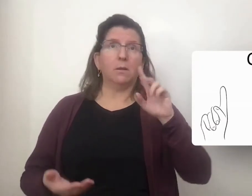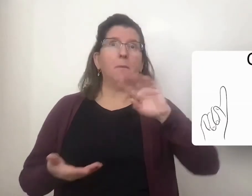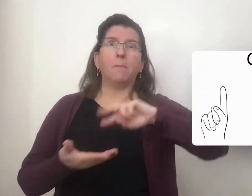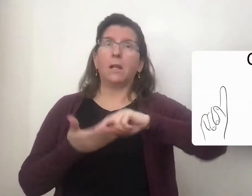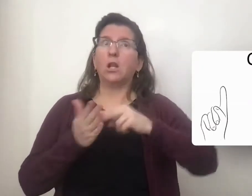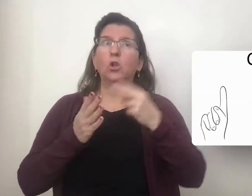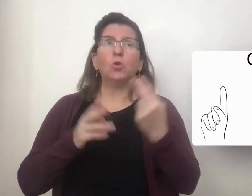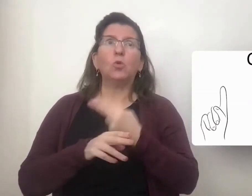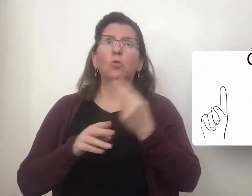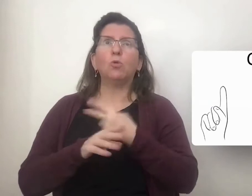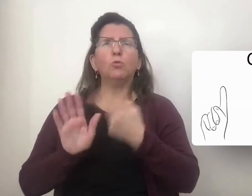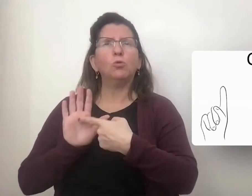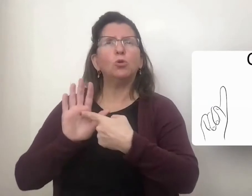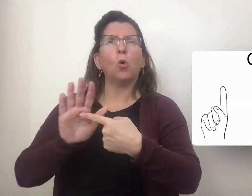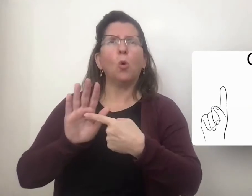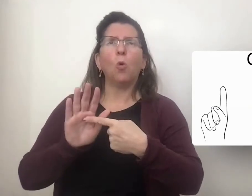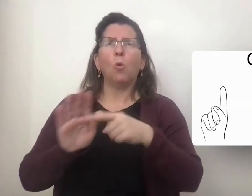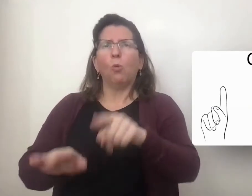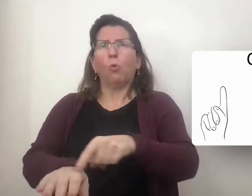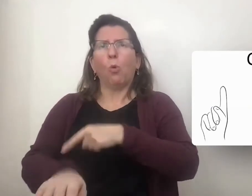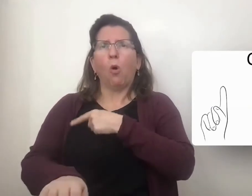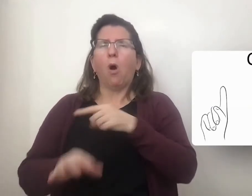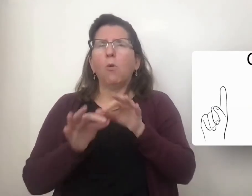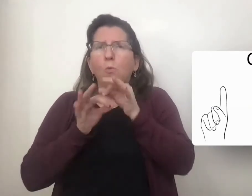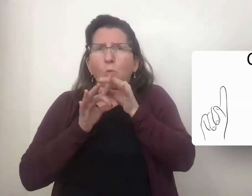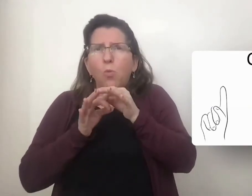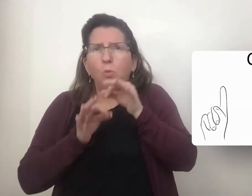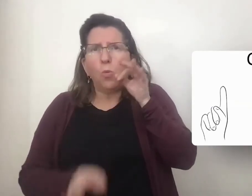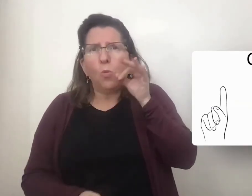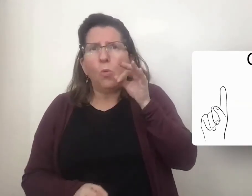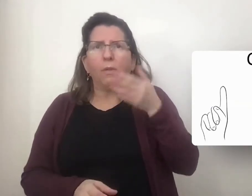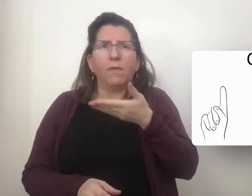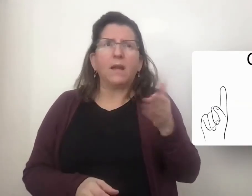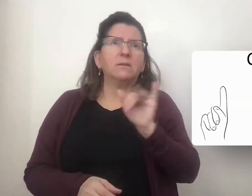1, remember, represents something long and skinny like . . .